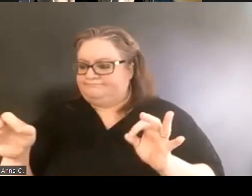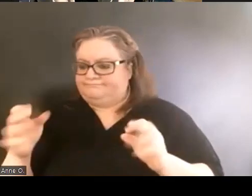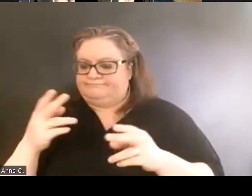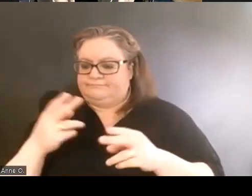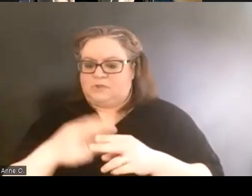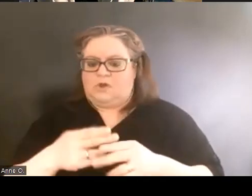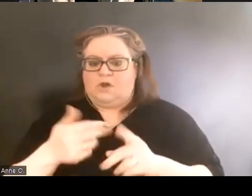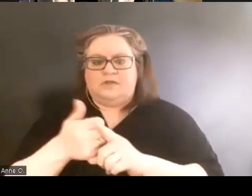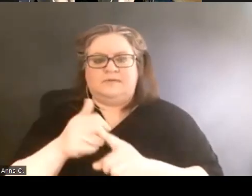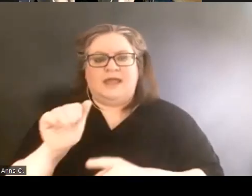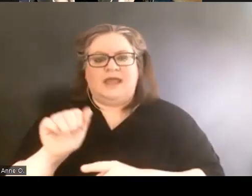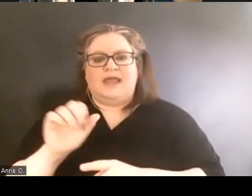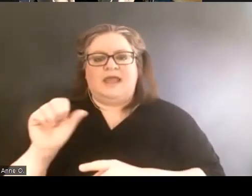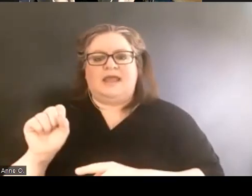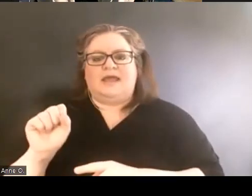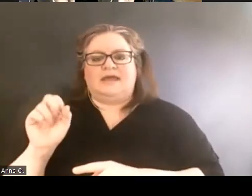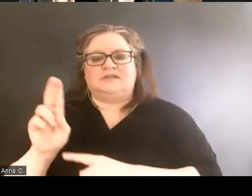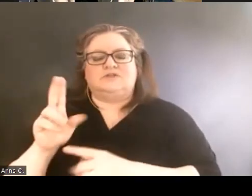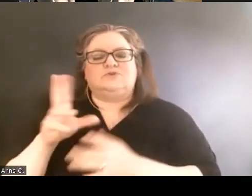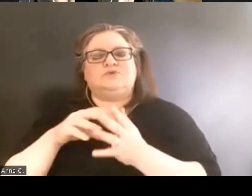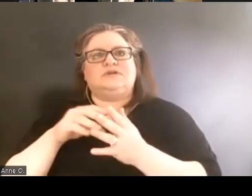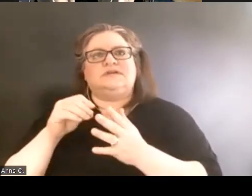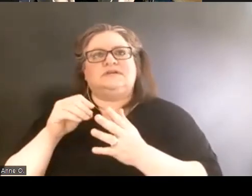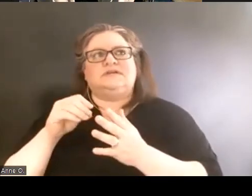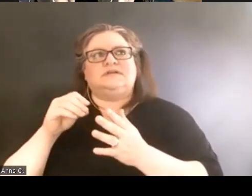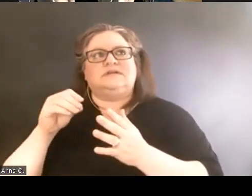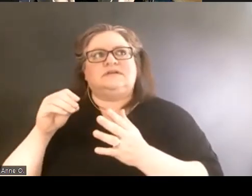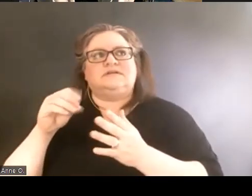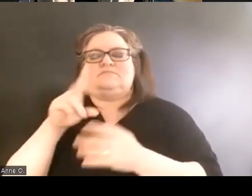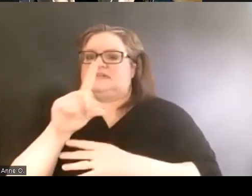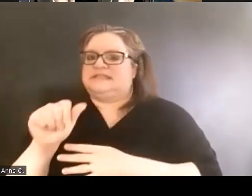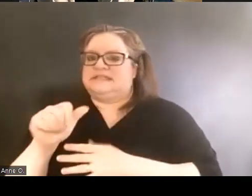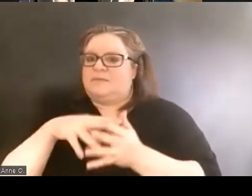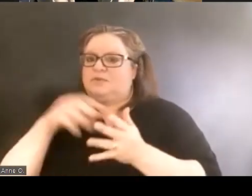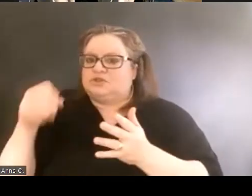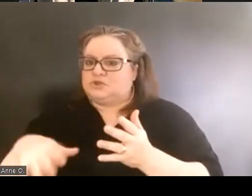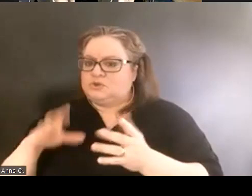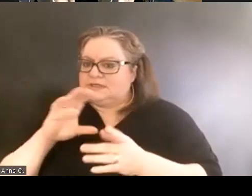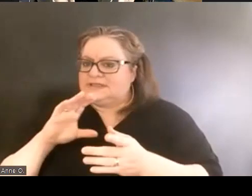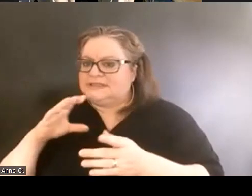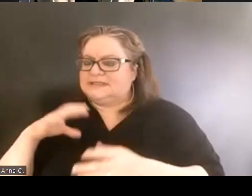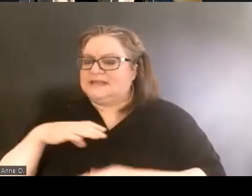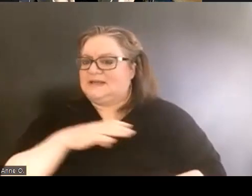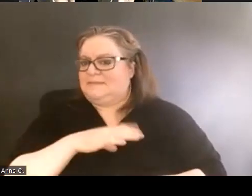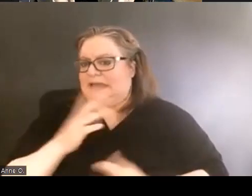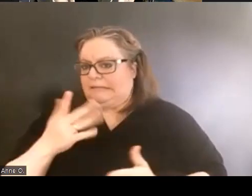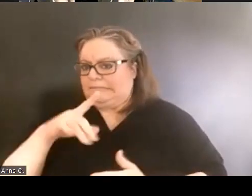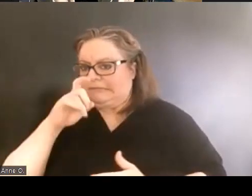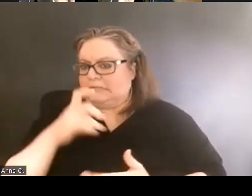the ASU Disabled Students Committee, but it's basically